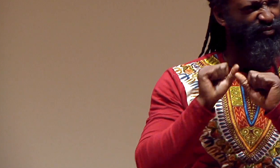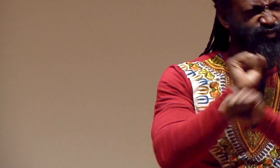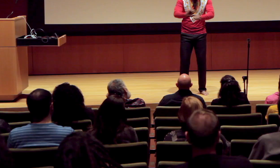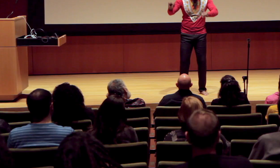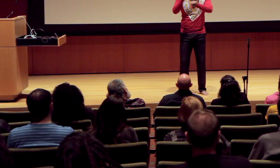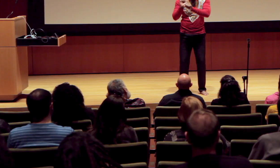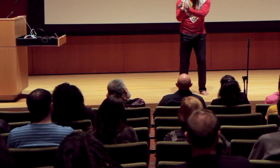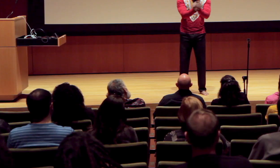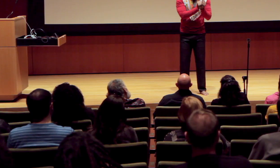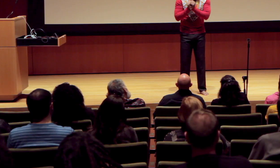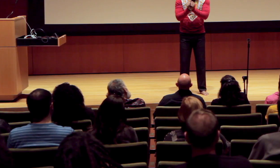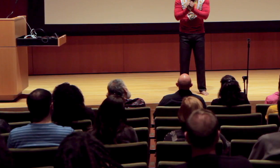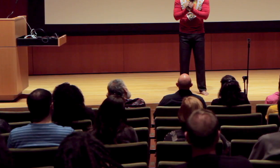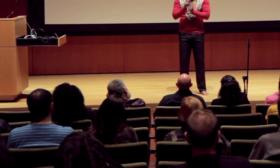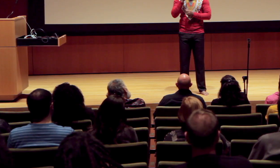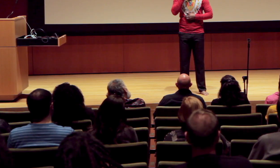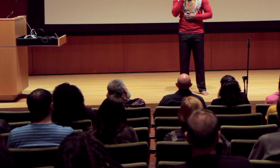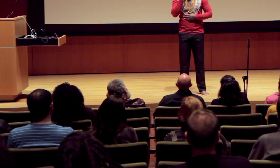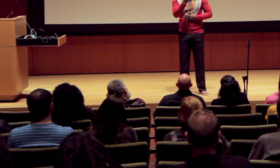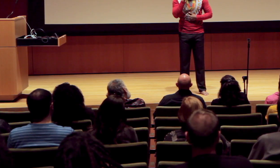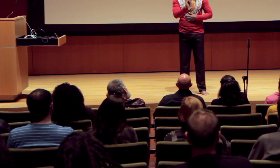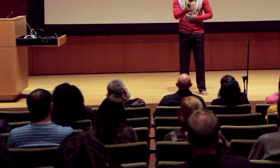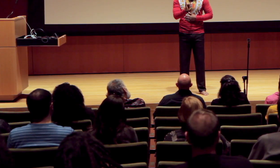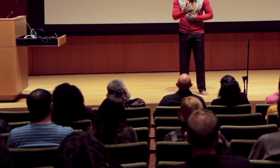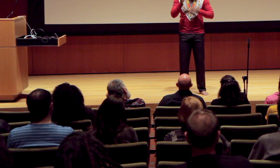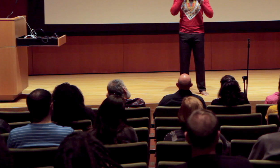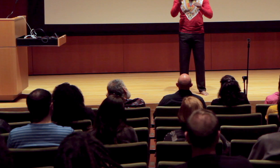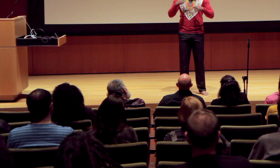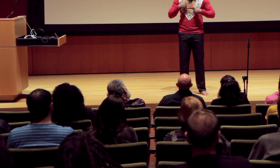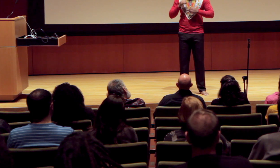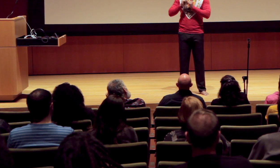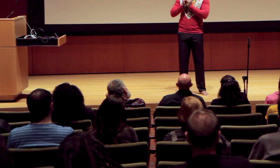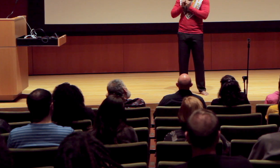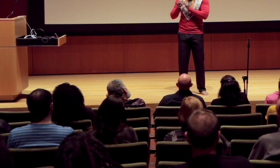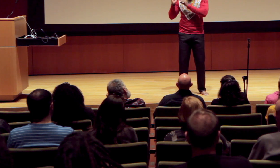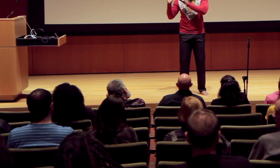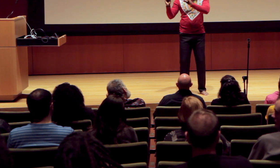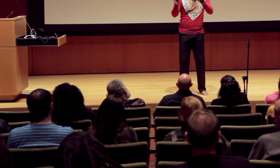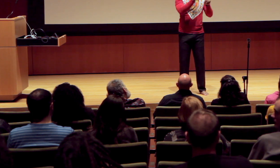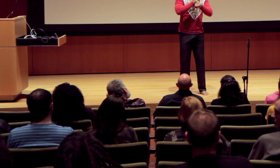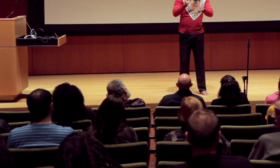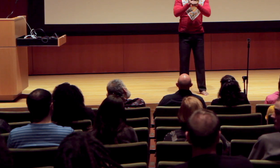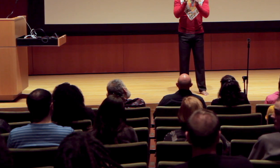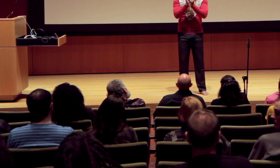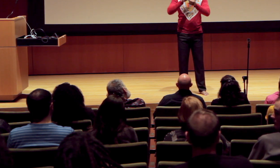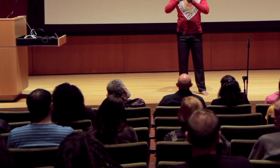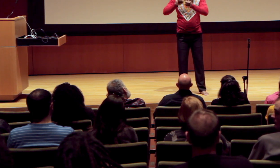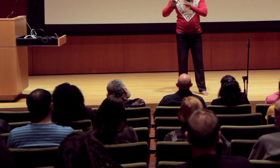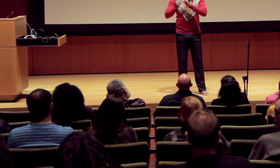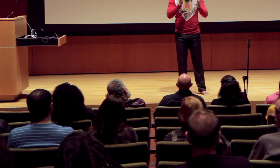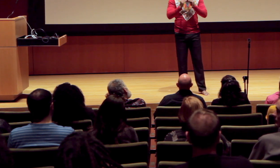So when I’m watching that community, how they work together, and whenever I see that, that taught me how I can teach and work with other people,